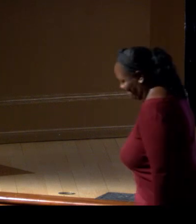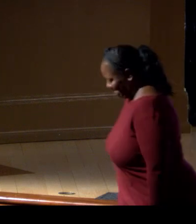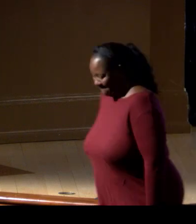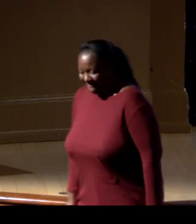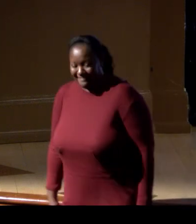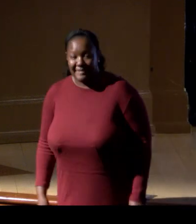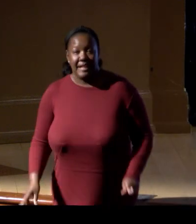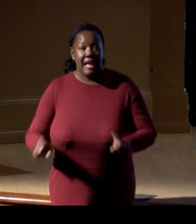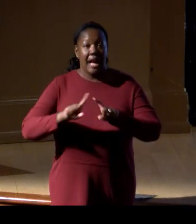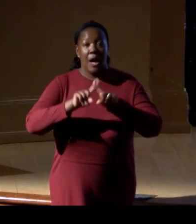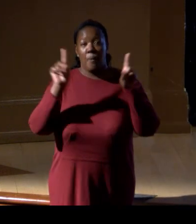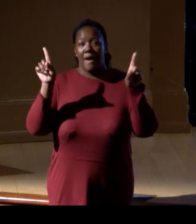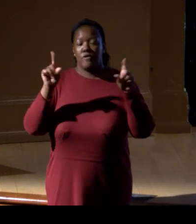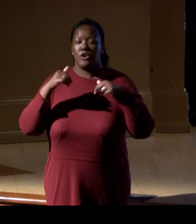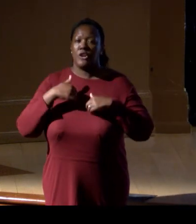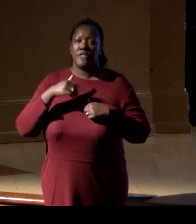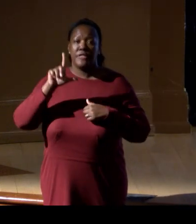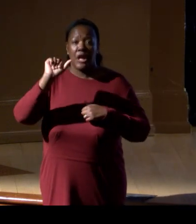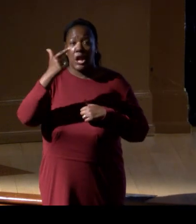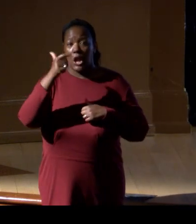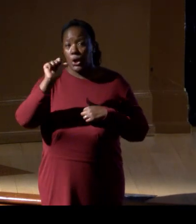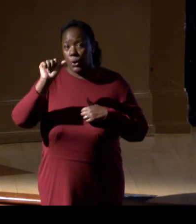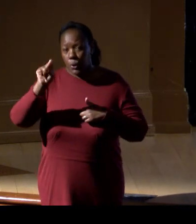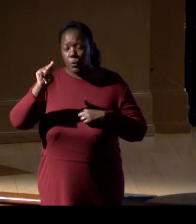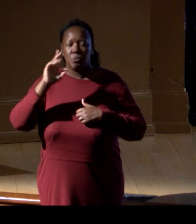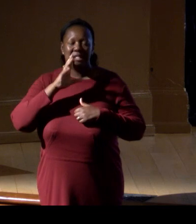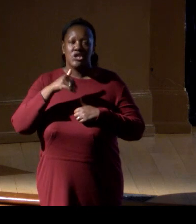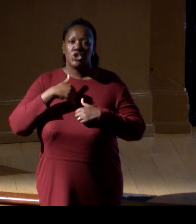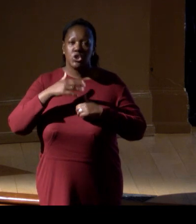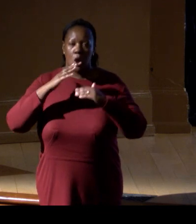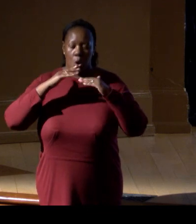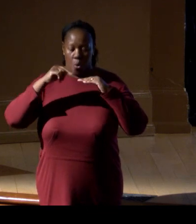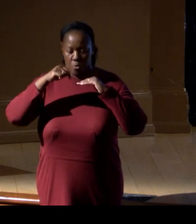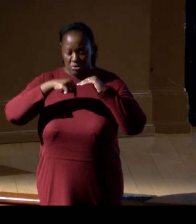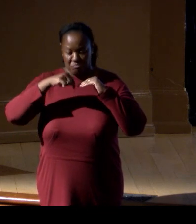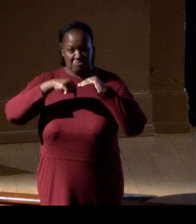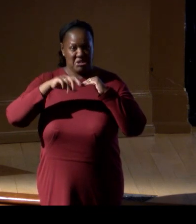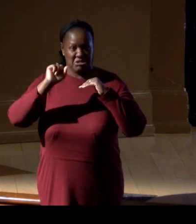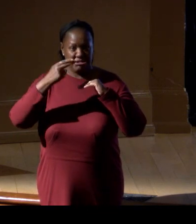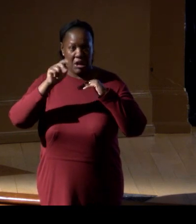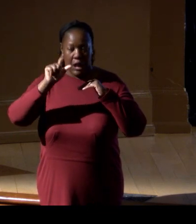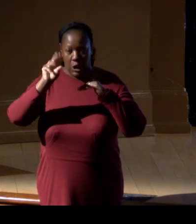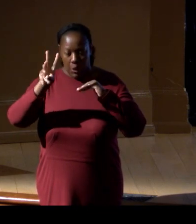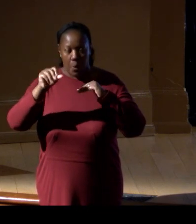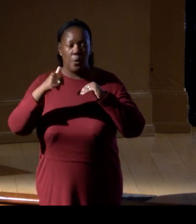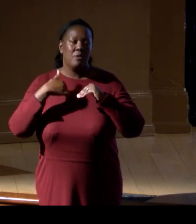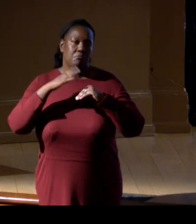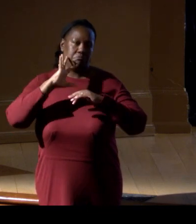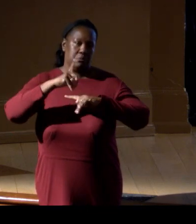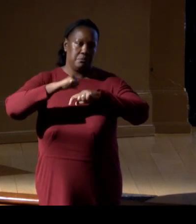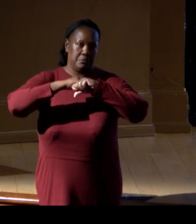than the four reef, and most of the giant clams died. If we had done